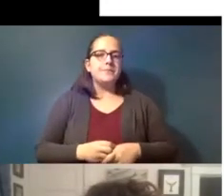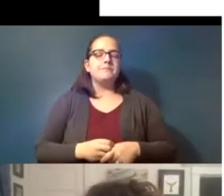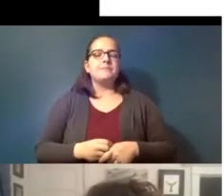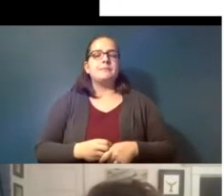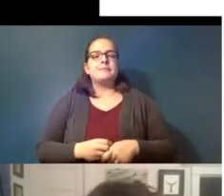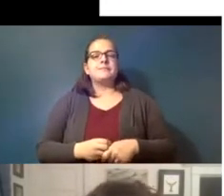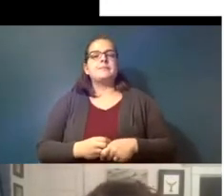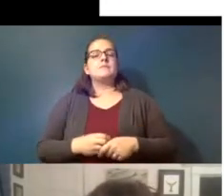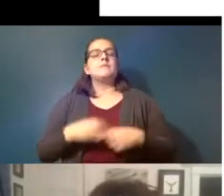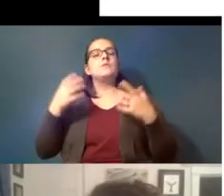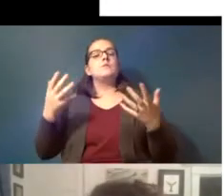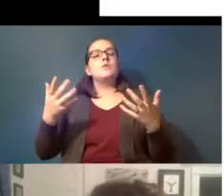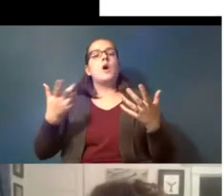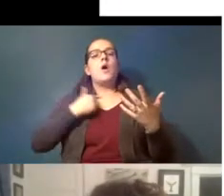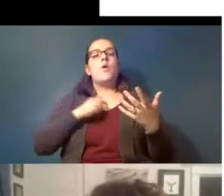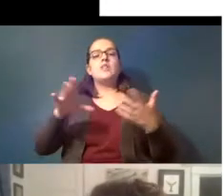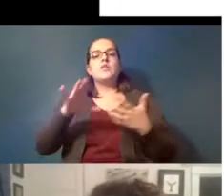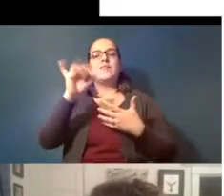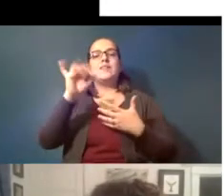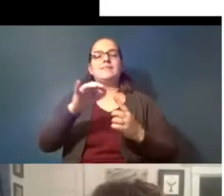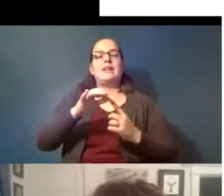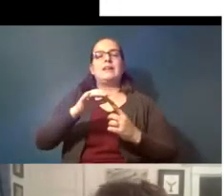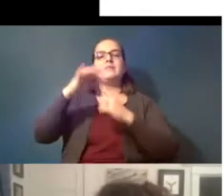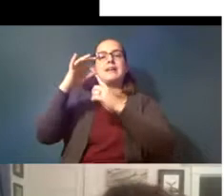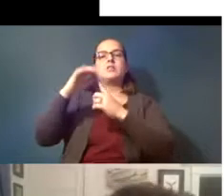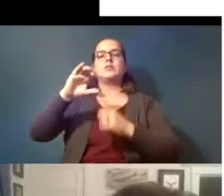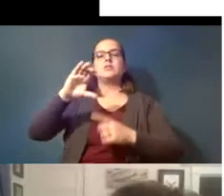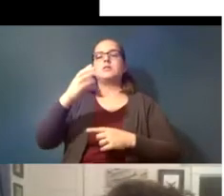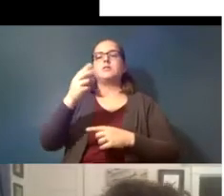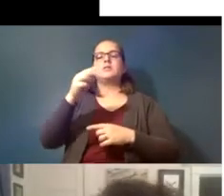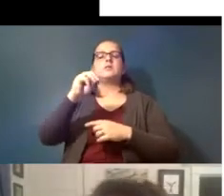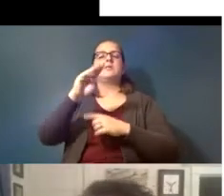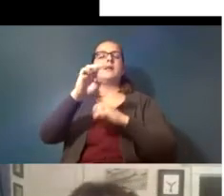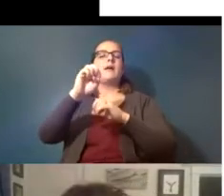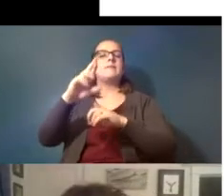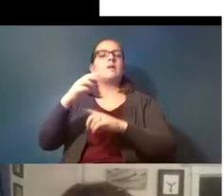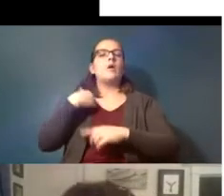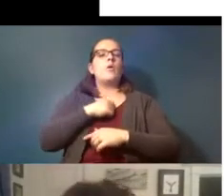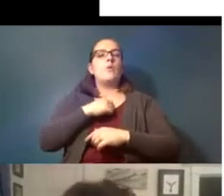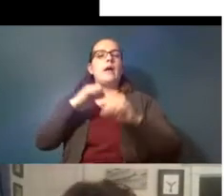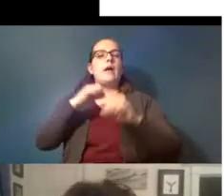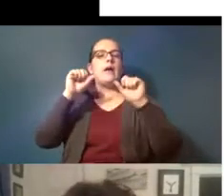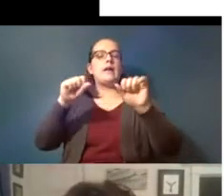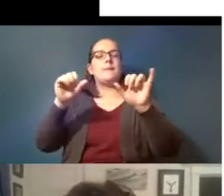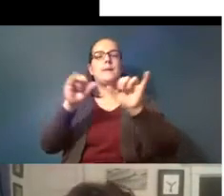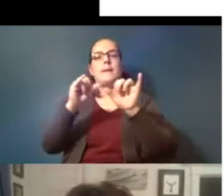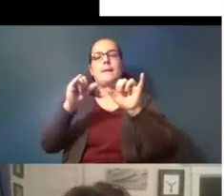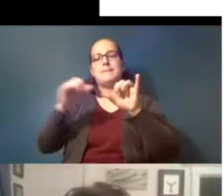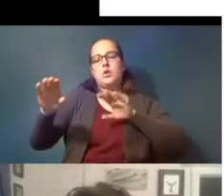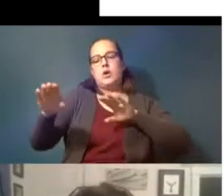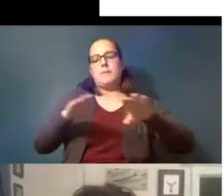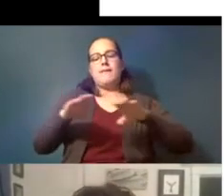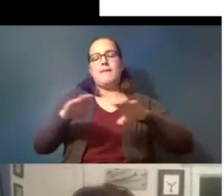and so we do this in a specialized chamber where we're able to measure behavior in little glass